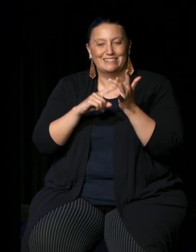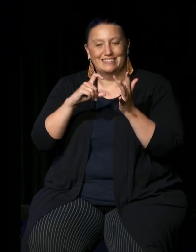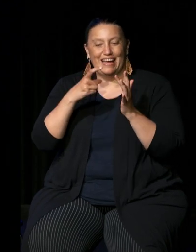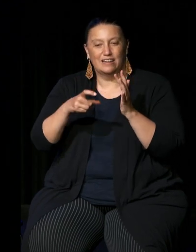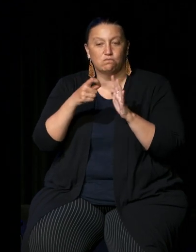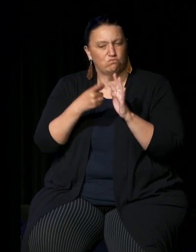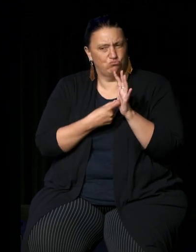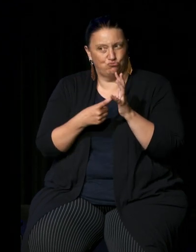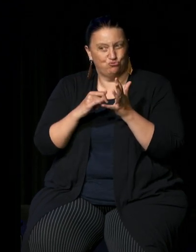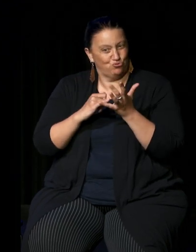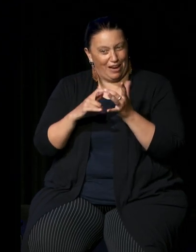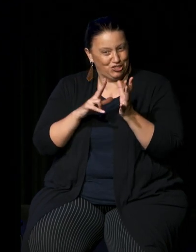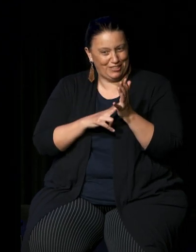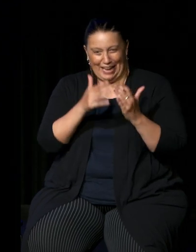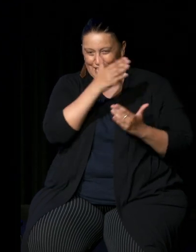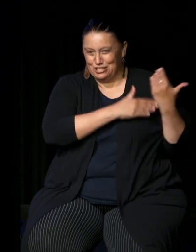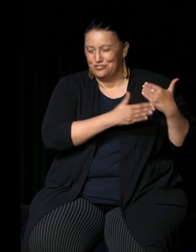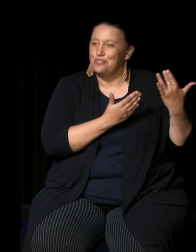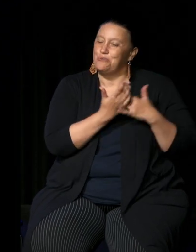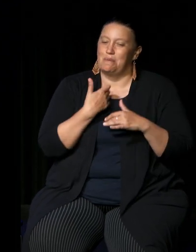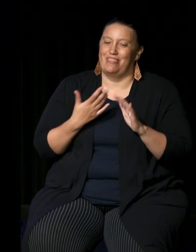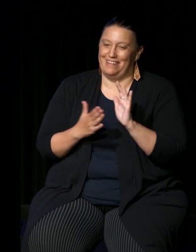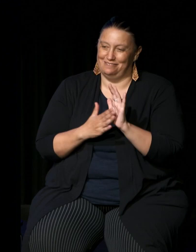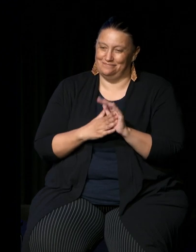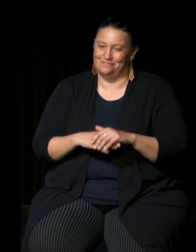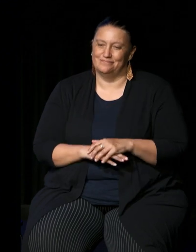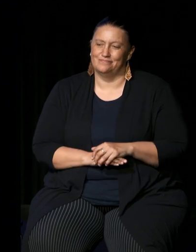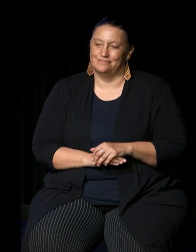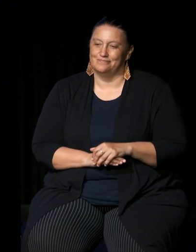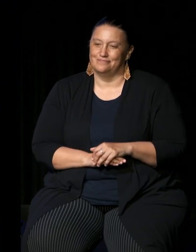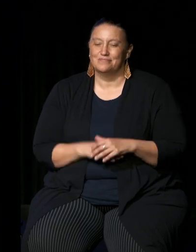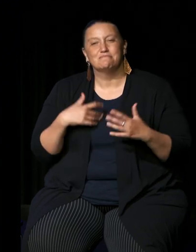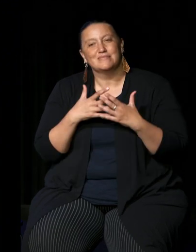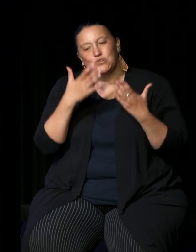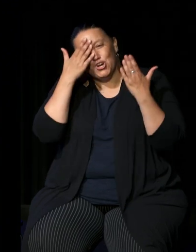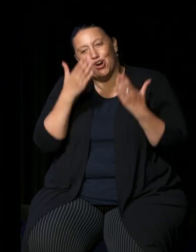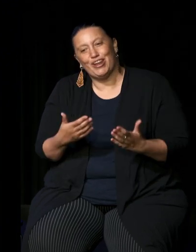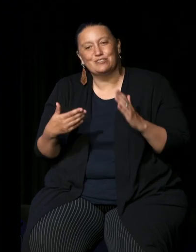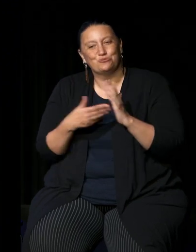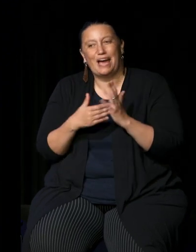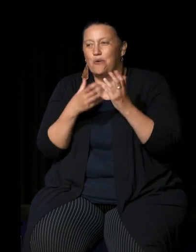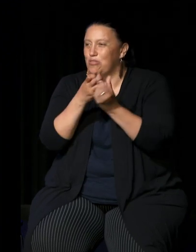through my mother and it's an honor to be here today with you and thank you for coming